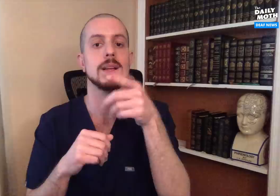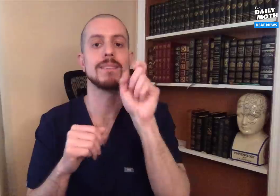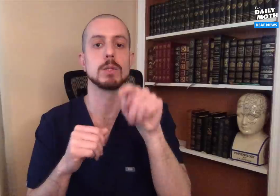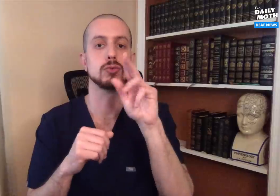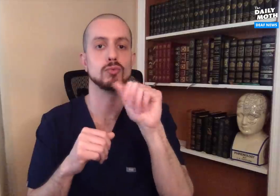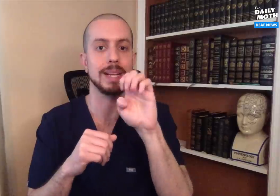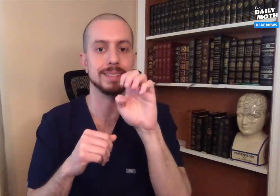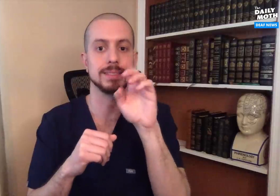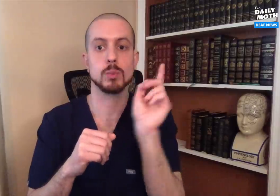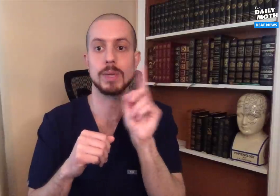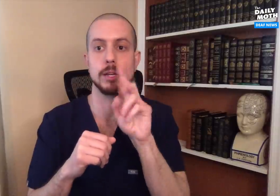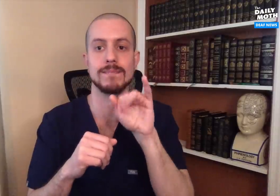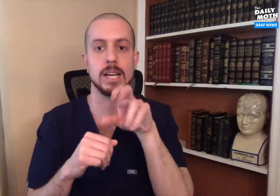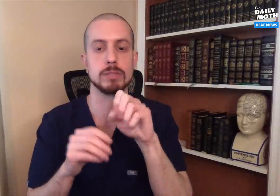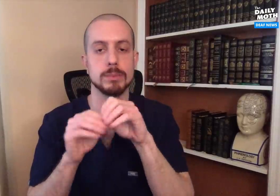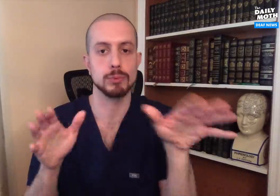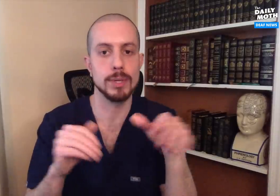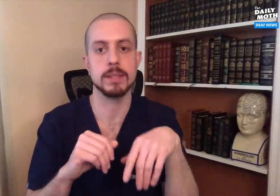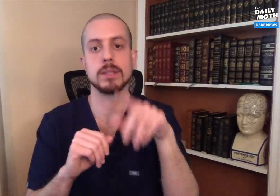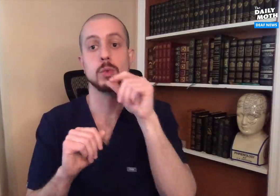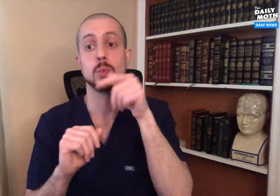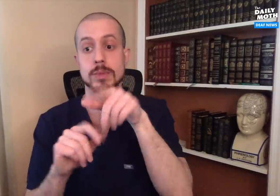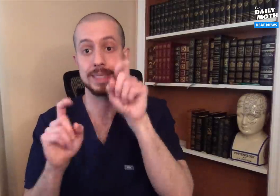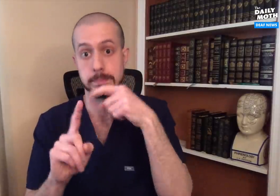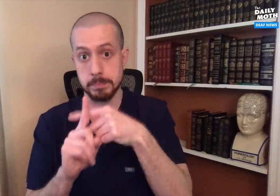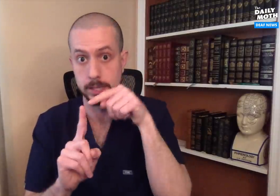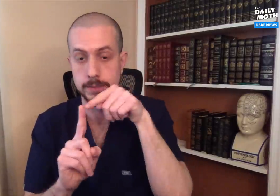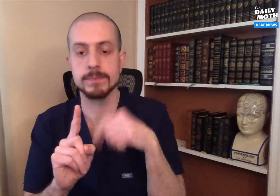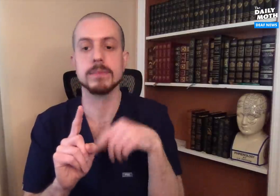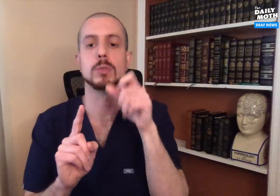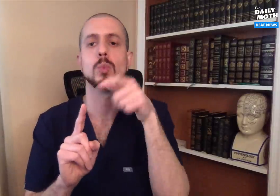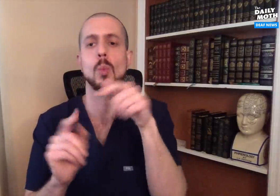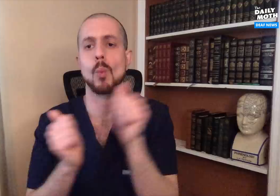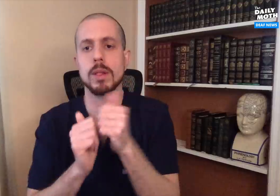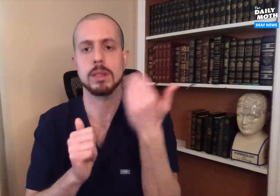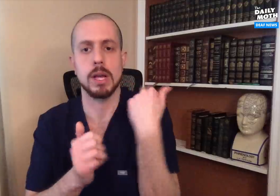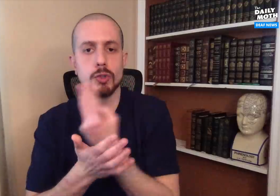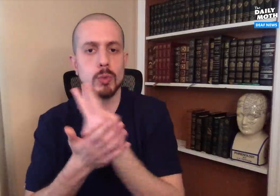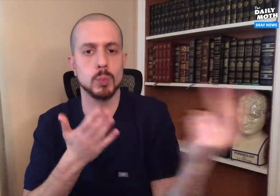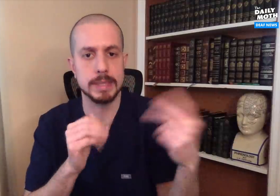You have to trace where the virus spread. Those who tested positive would have to tell who they were